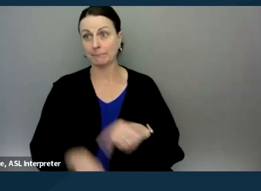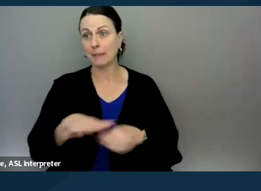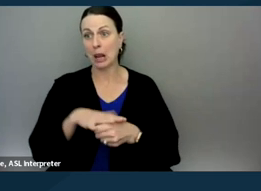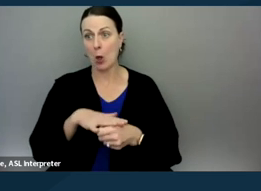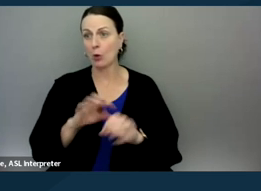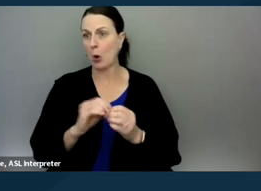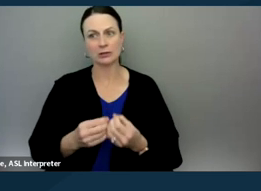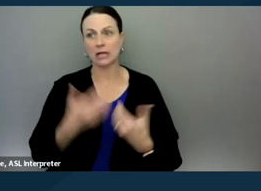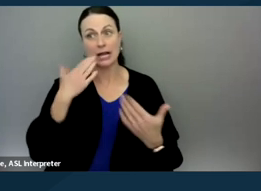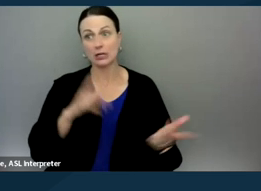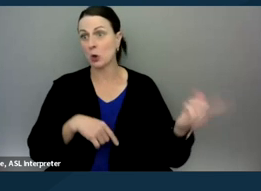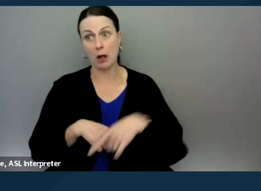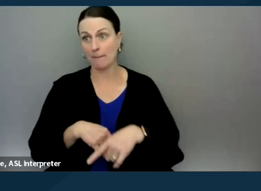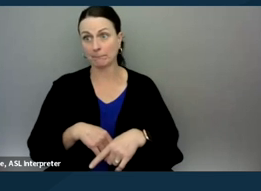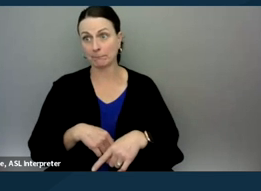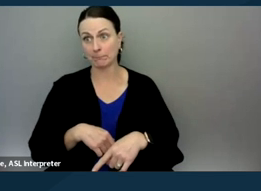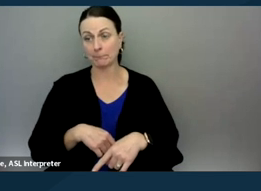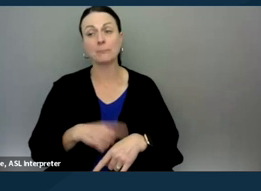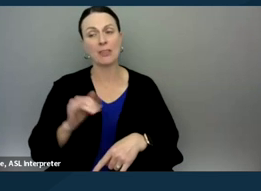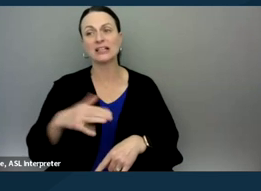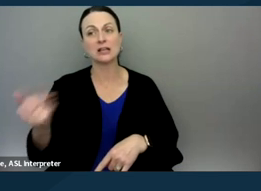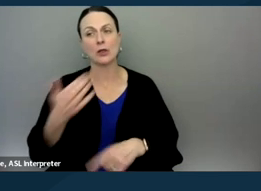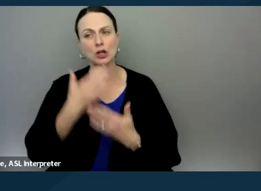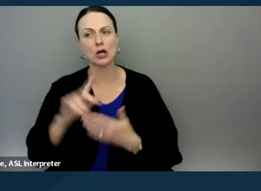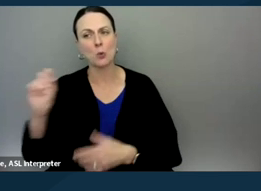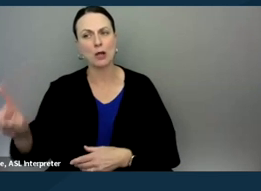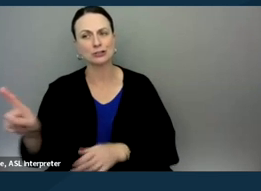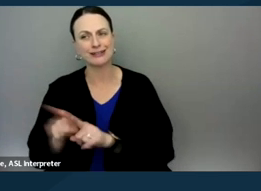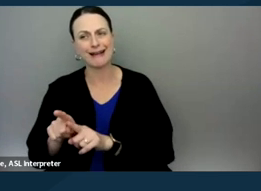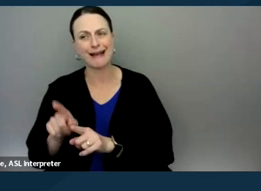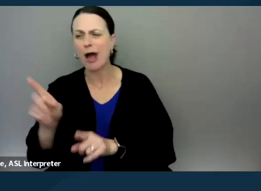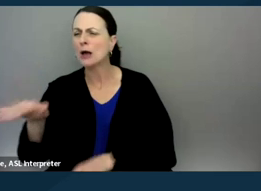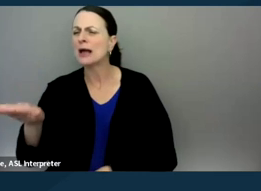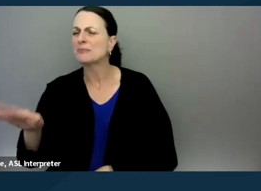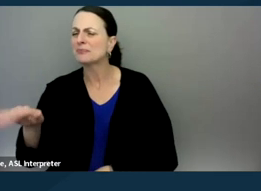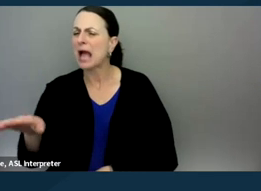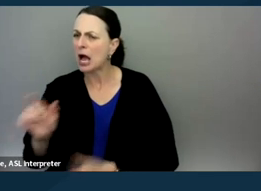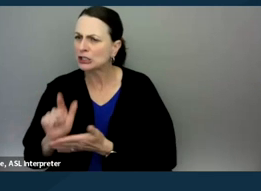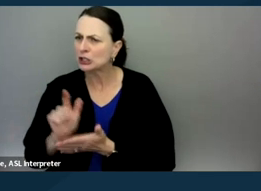I didn't know they were coming, by the way. That's another good question to ask the parent when you're talking to them. By the way, are you represented?